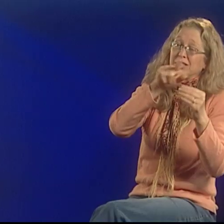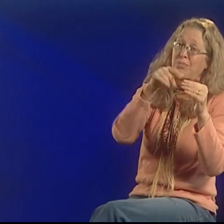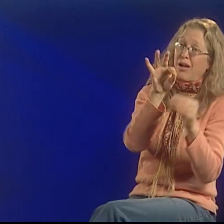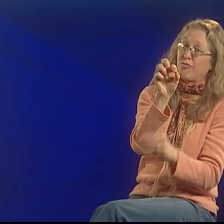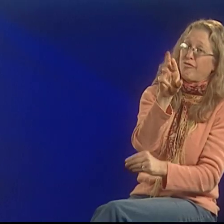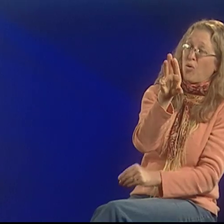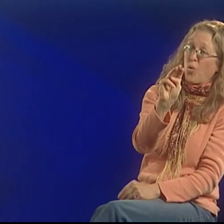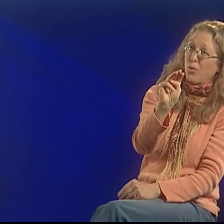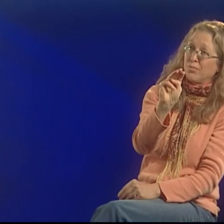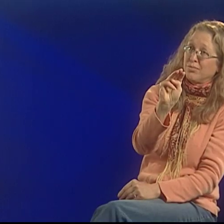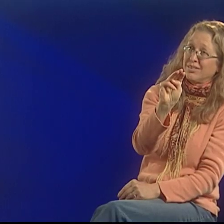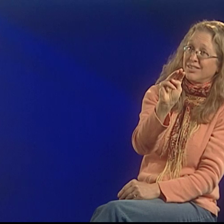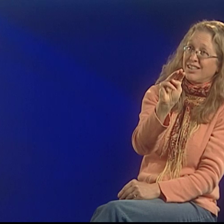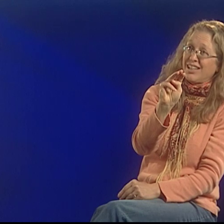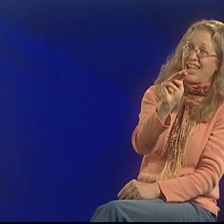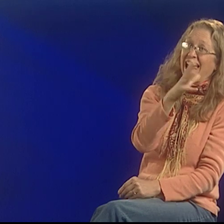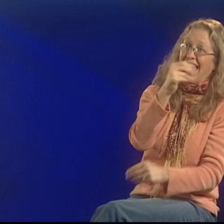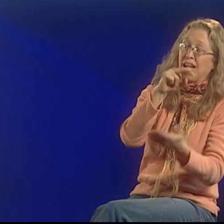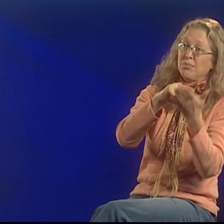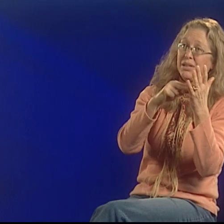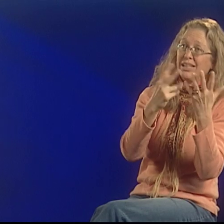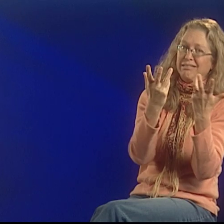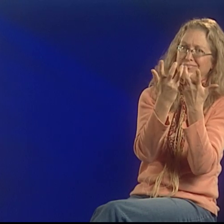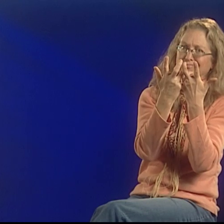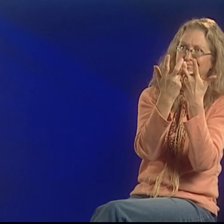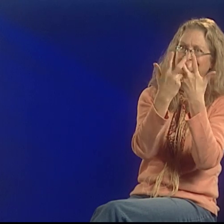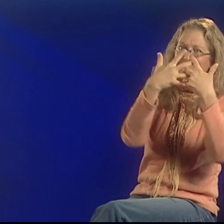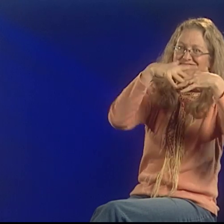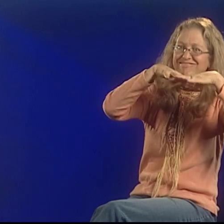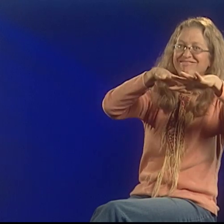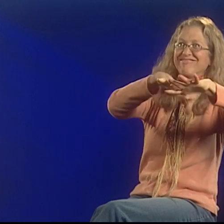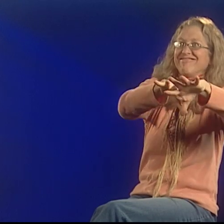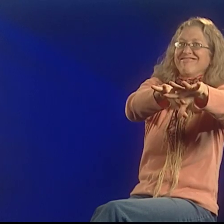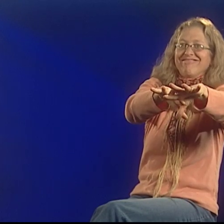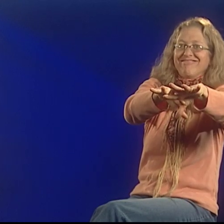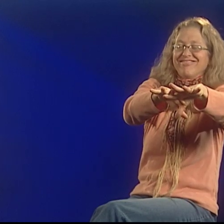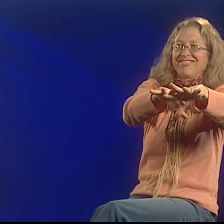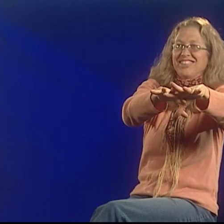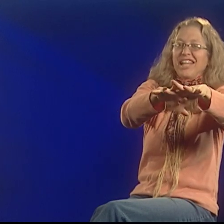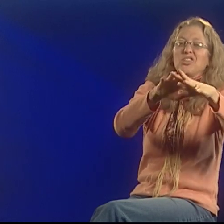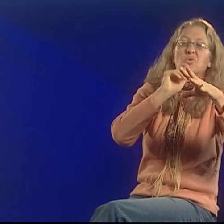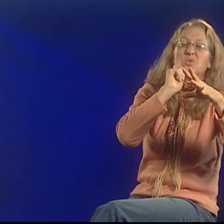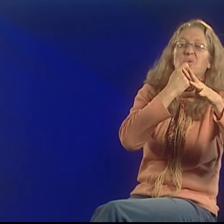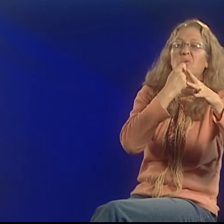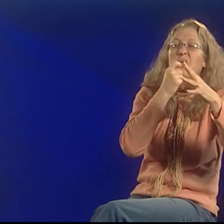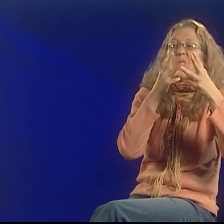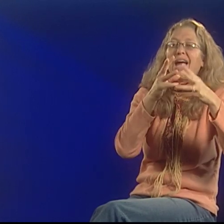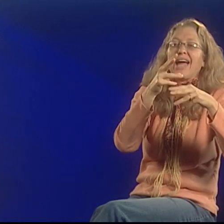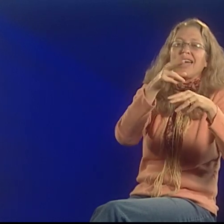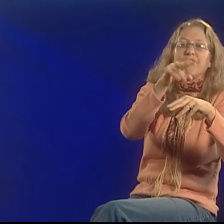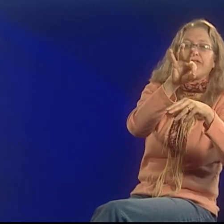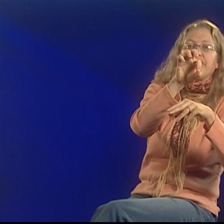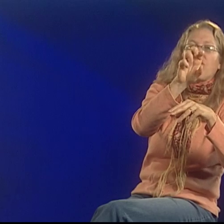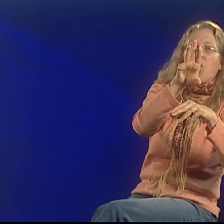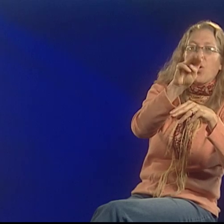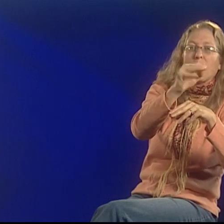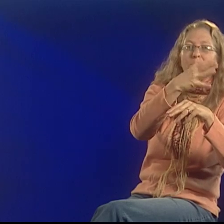Poetry is about form, and about the way form and meaning interact and weave together.